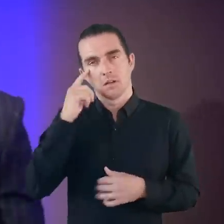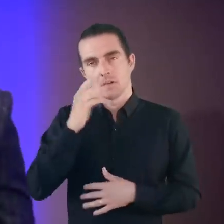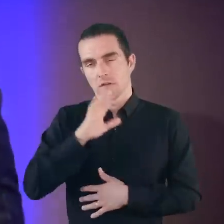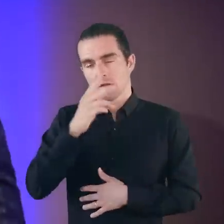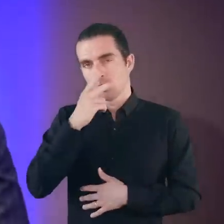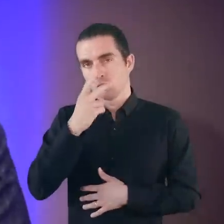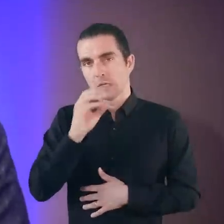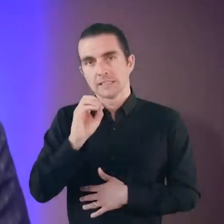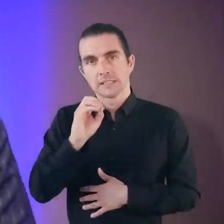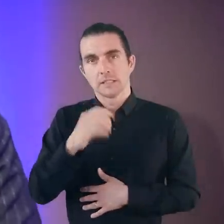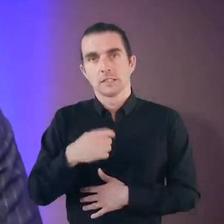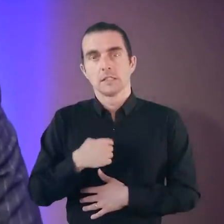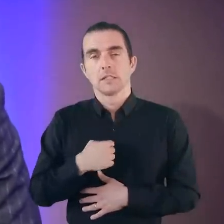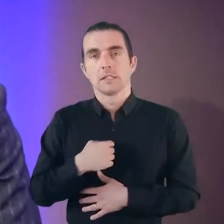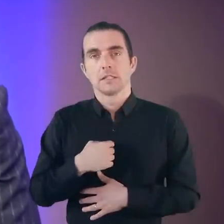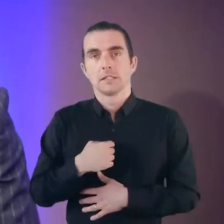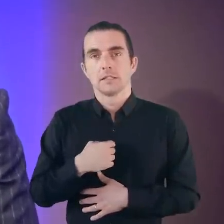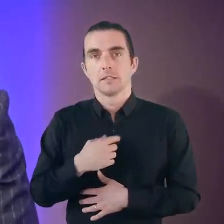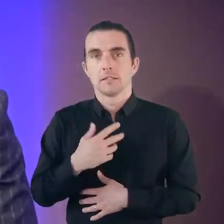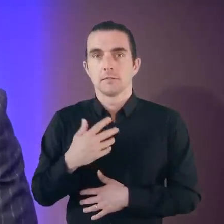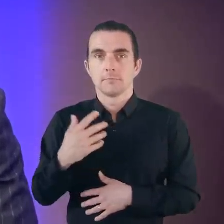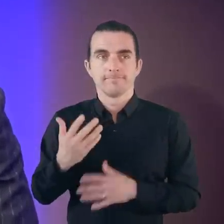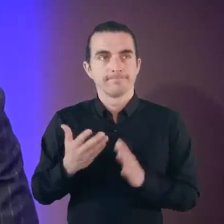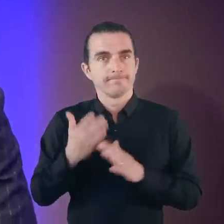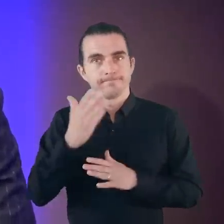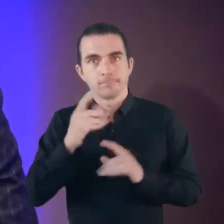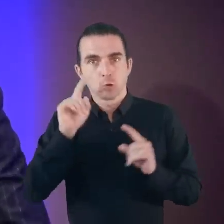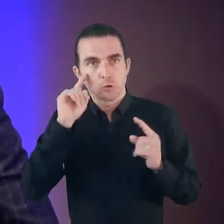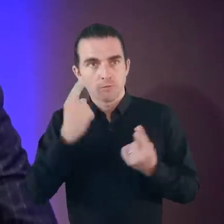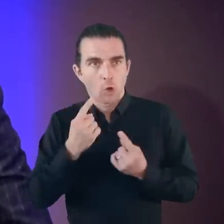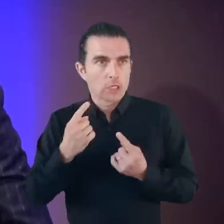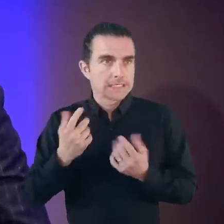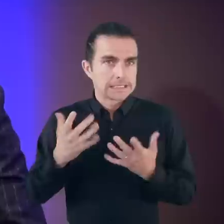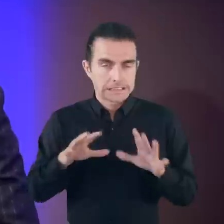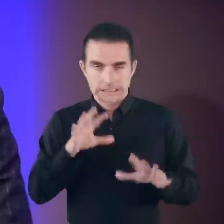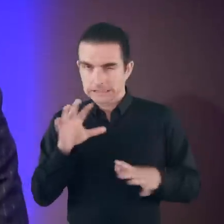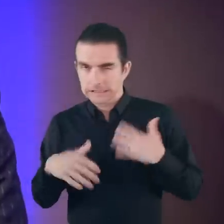And then I think of my 20 year old self getting to university.